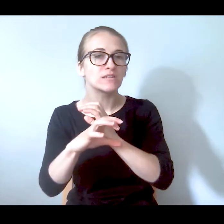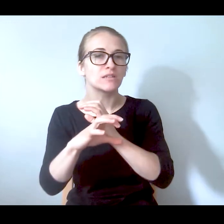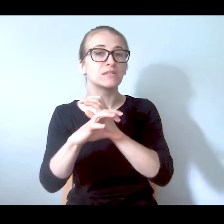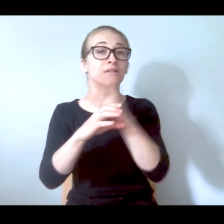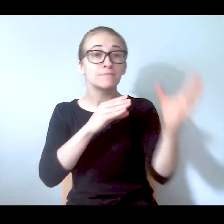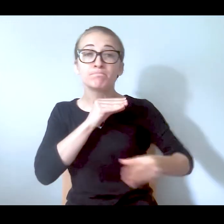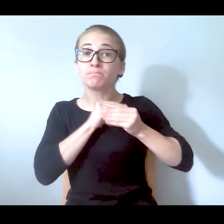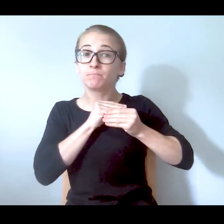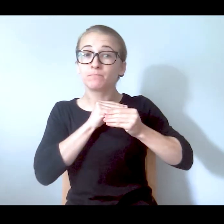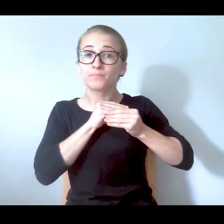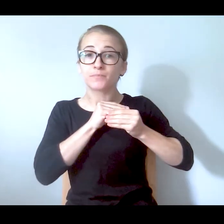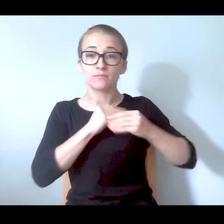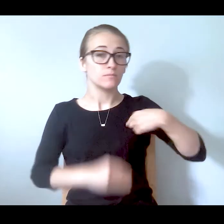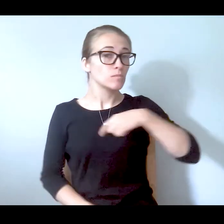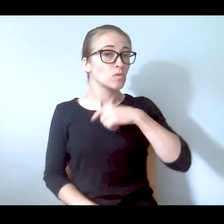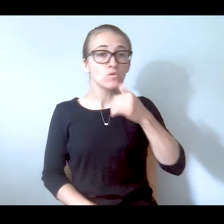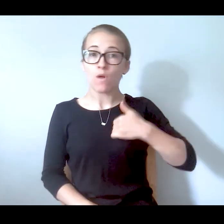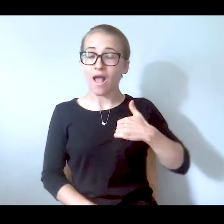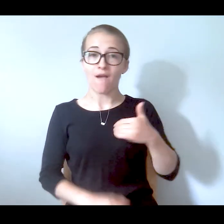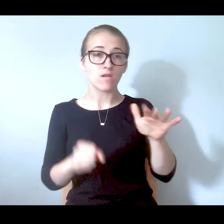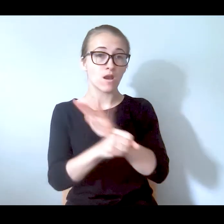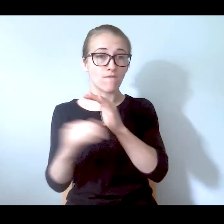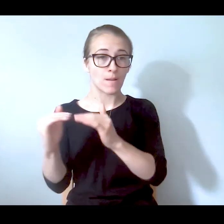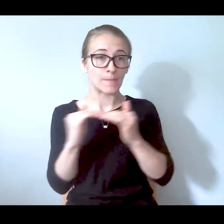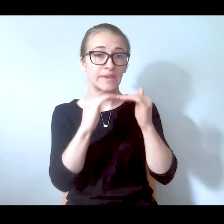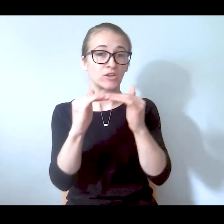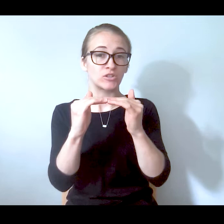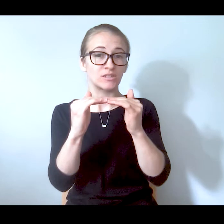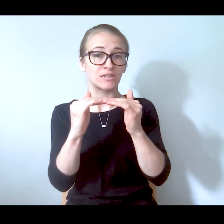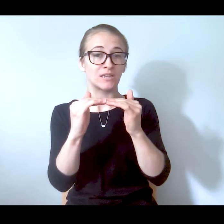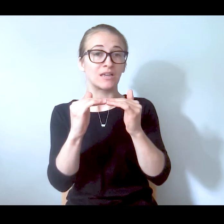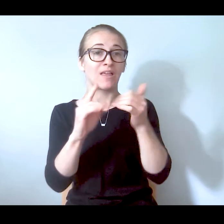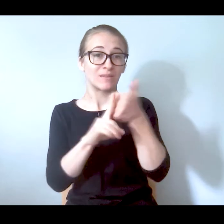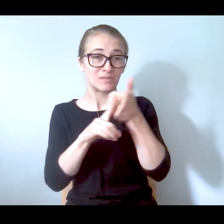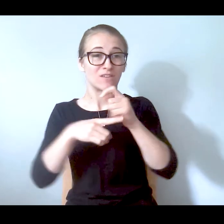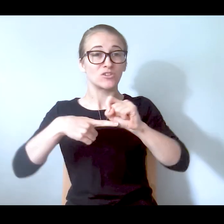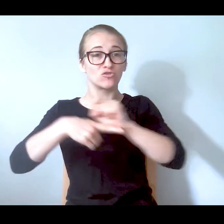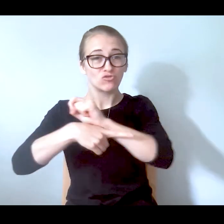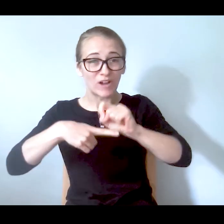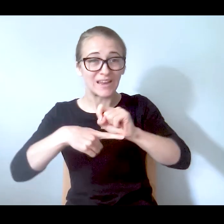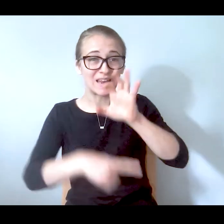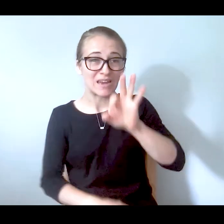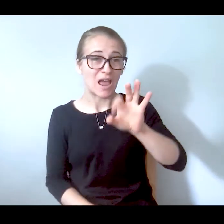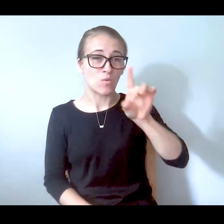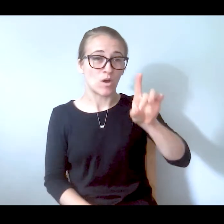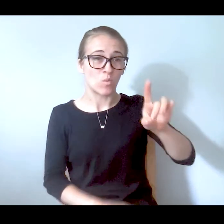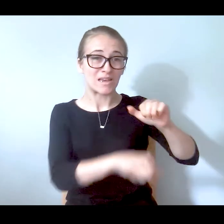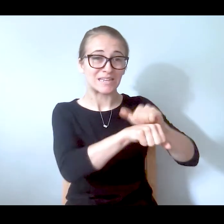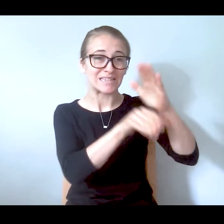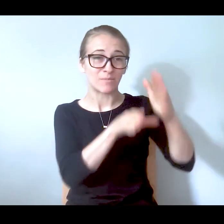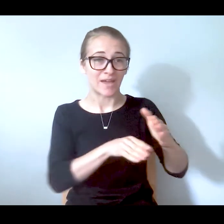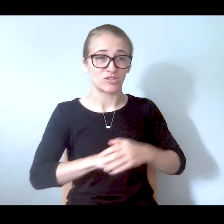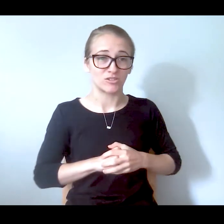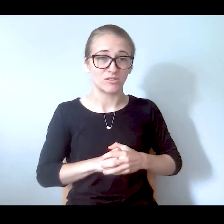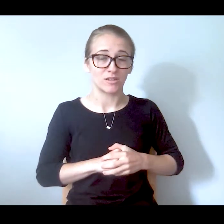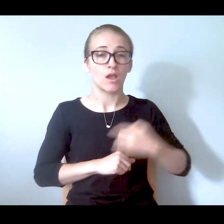enough peers being trained as 911 dispatchers. They